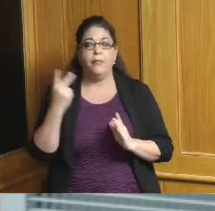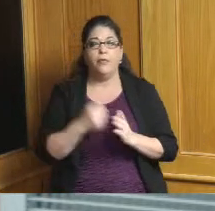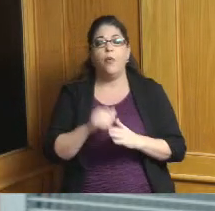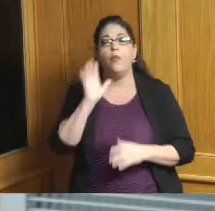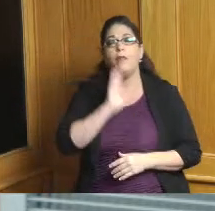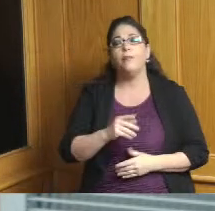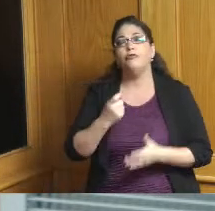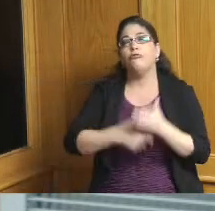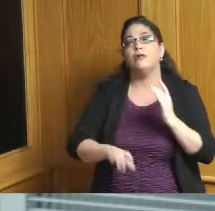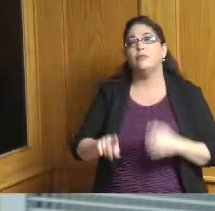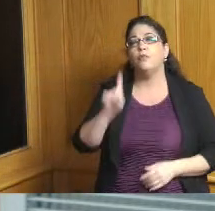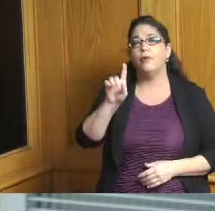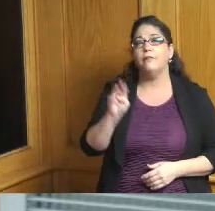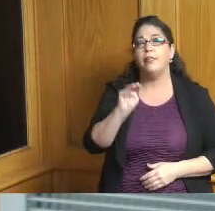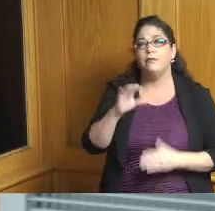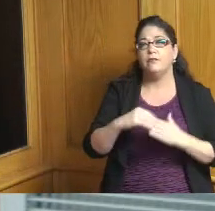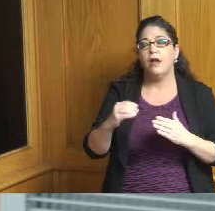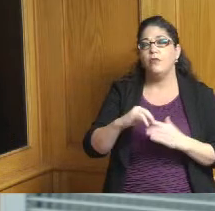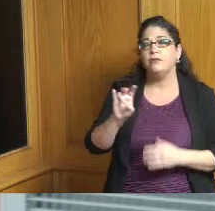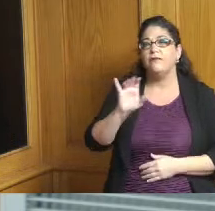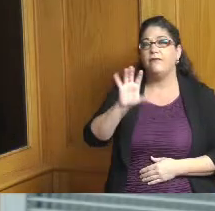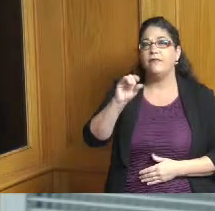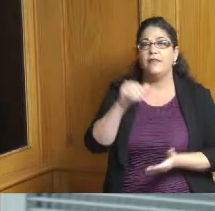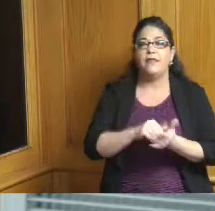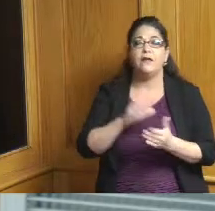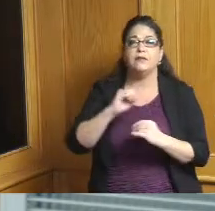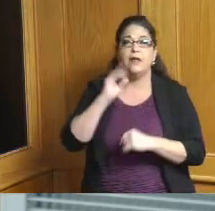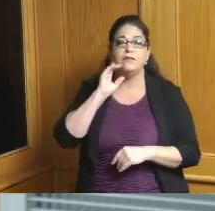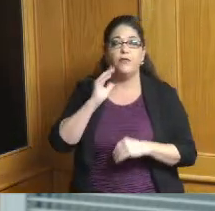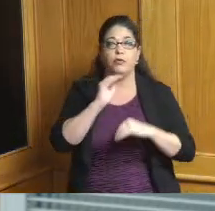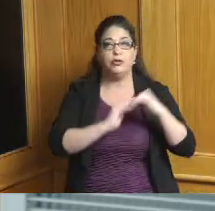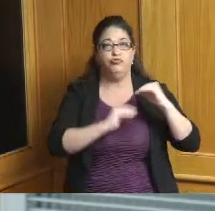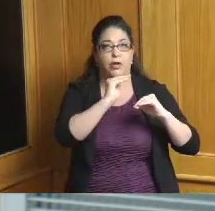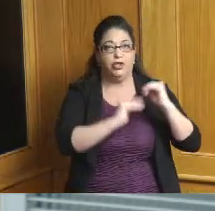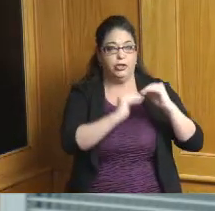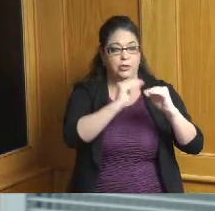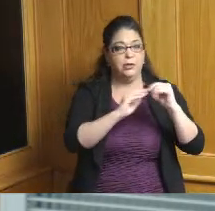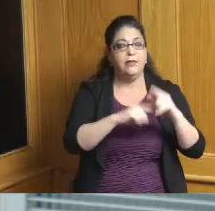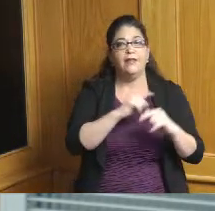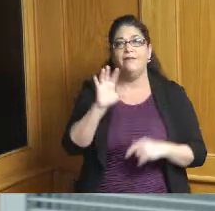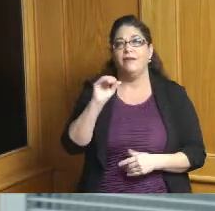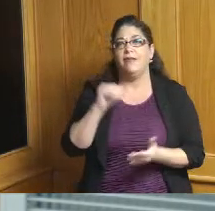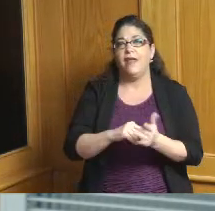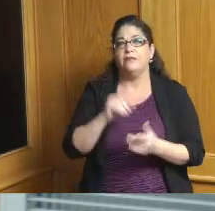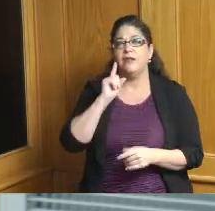dollars with 750,000 in construction and 250,000 in furniture and fixtures